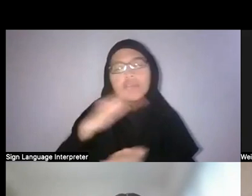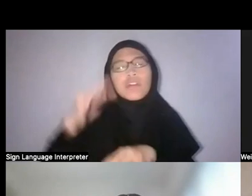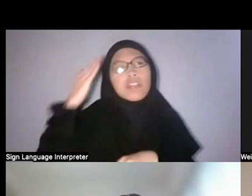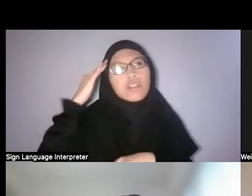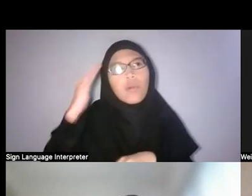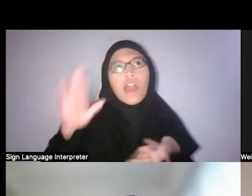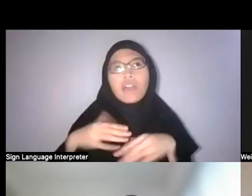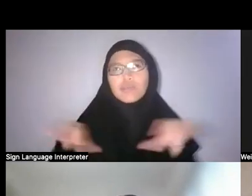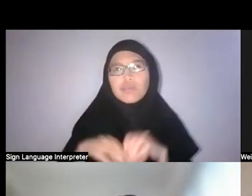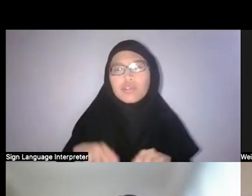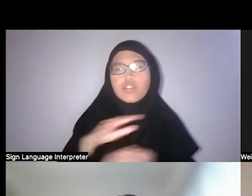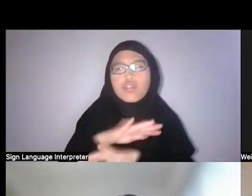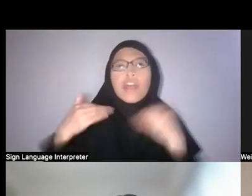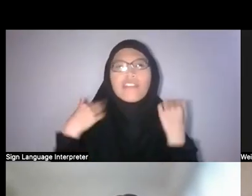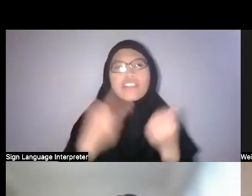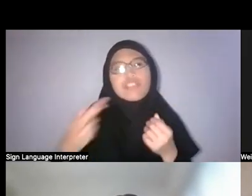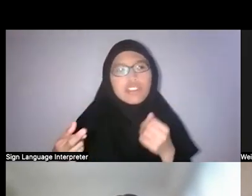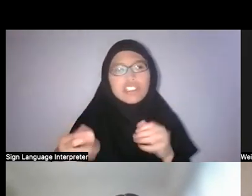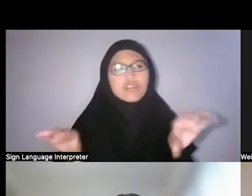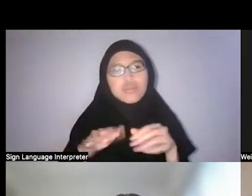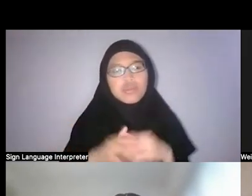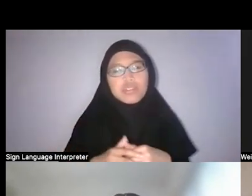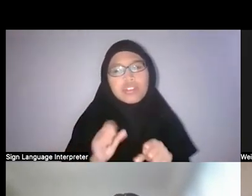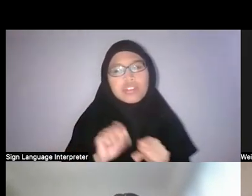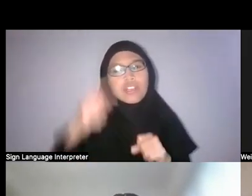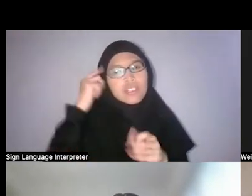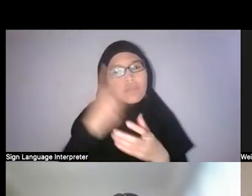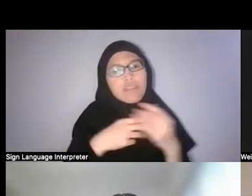Which is exactly what both Khairulddin and Nadirah were talking about right,